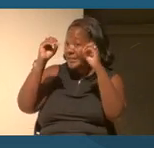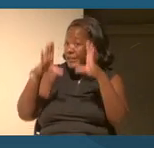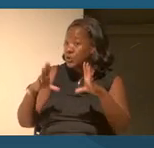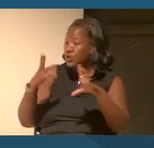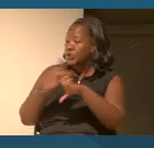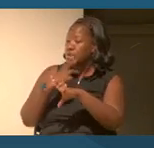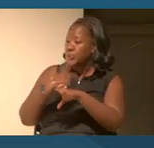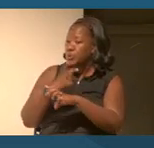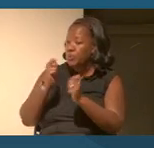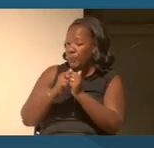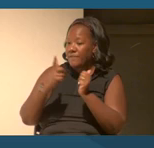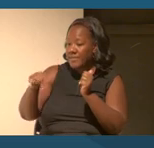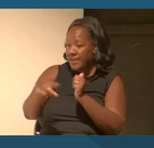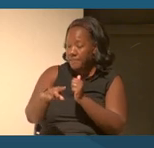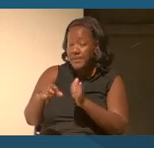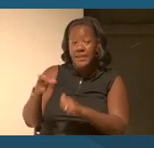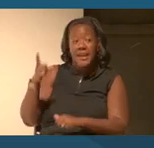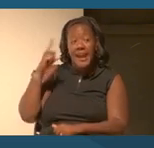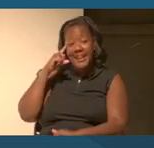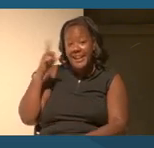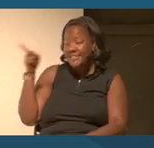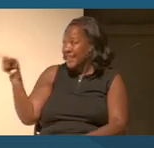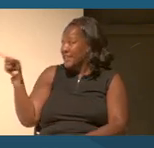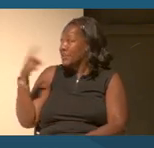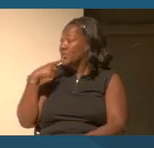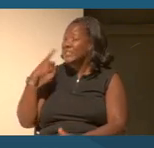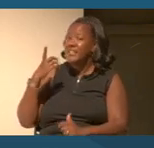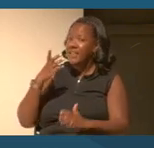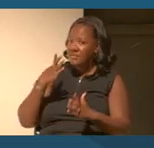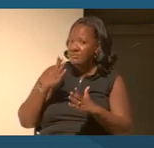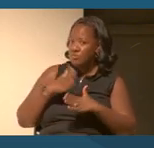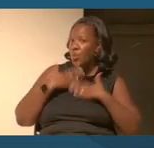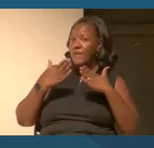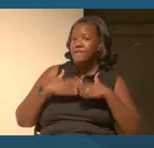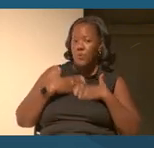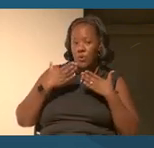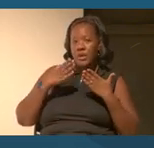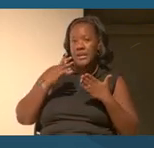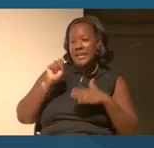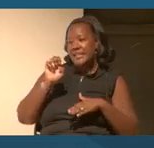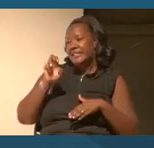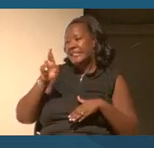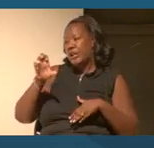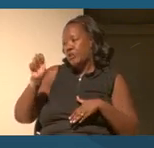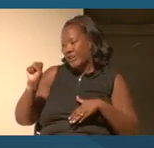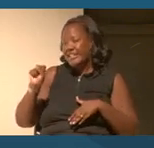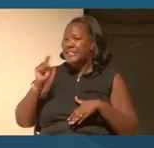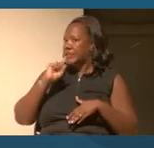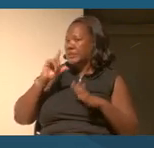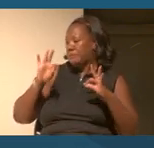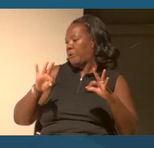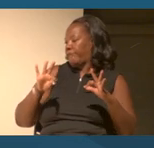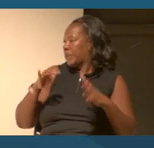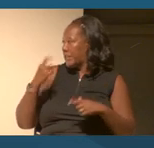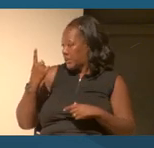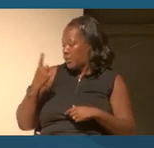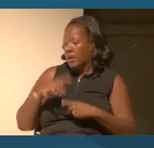And I think the series that you mentioned from African American history and culture is one.